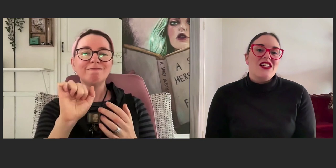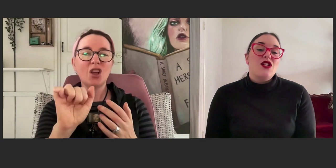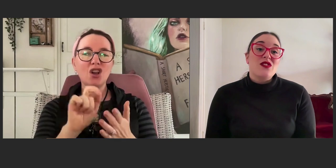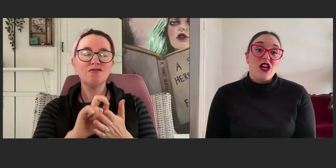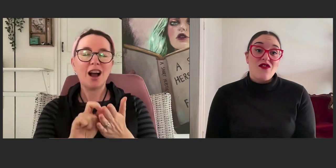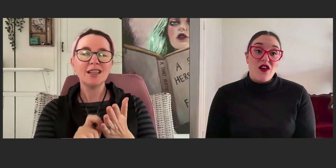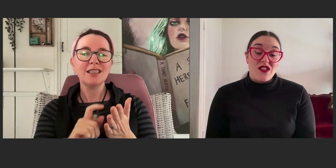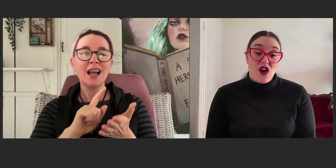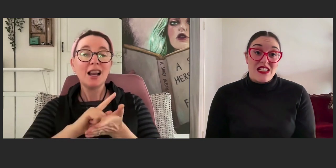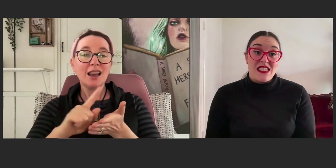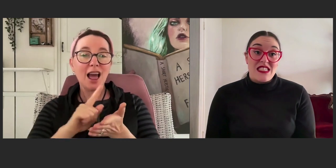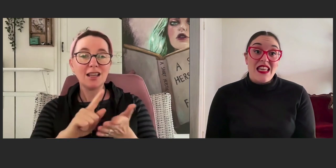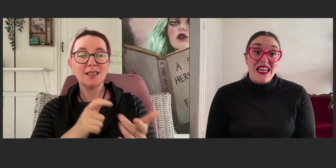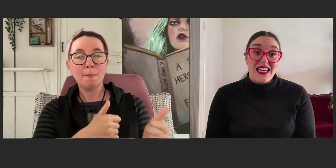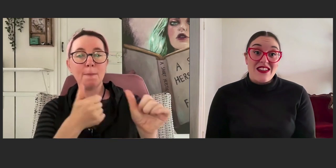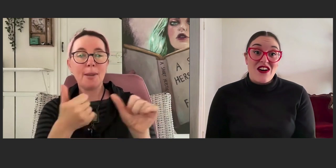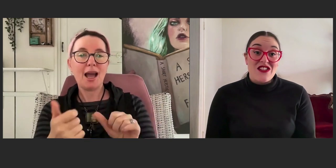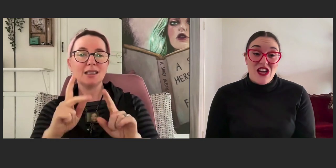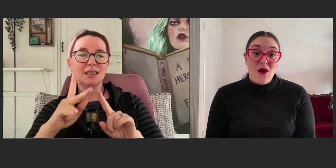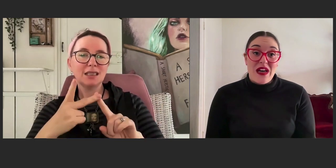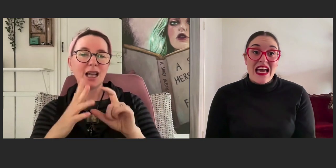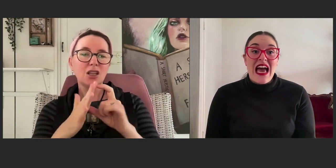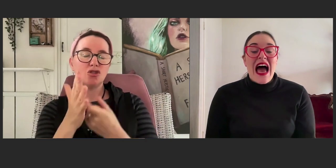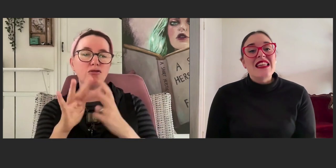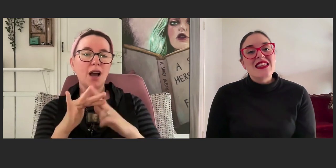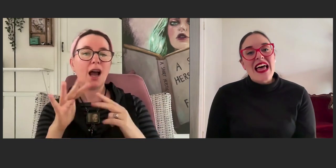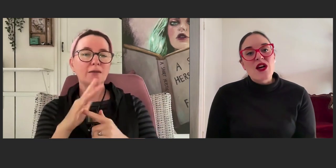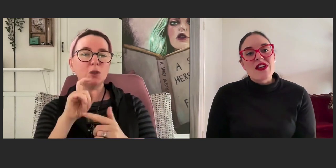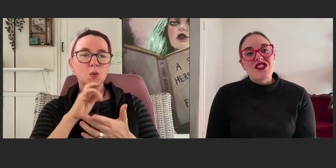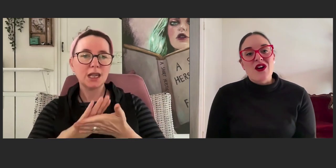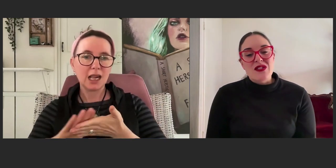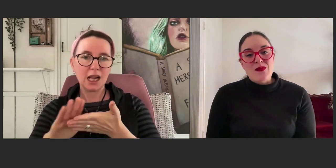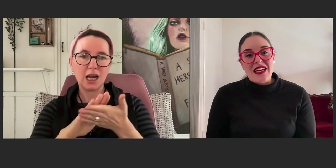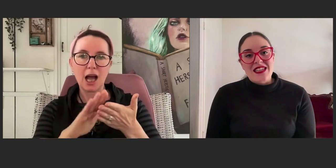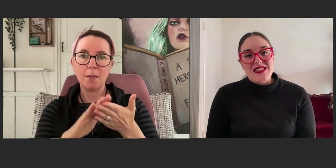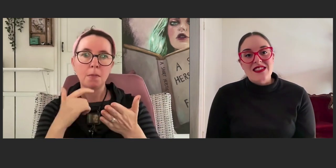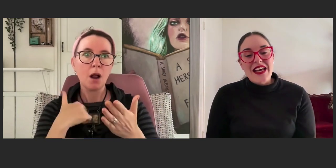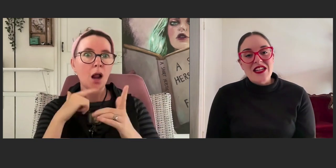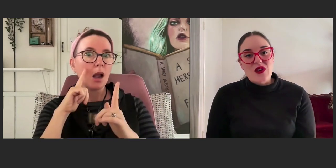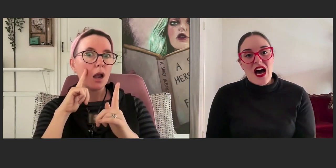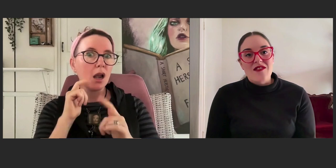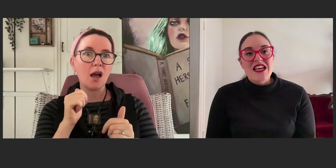She was gonna focus on telling, not showing. And then later when she goes back and does the second draft,